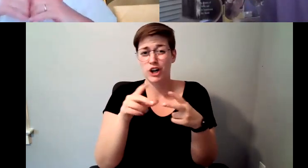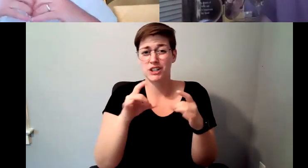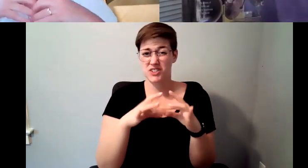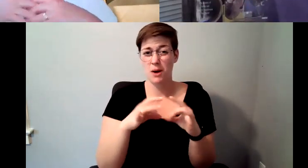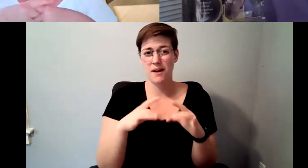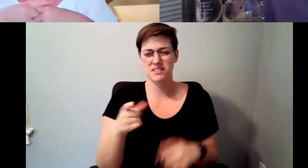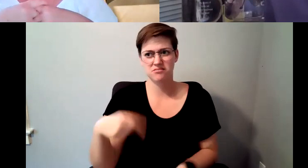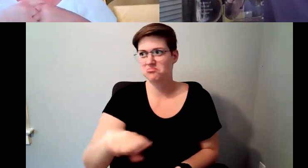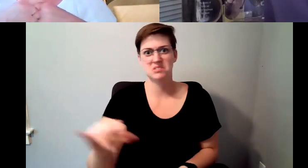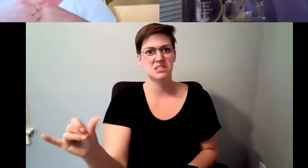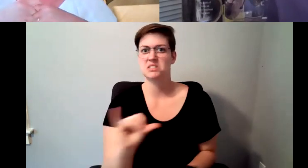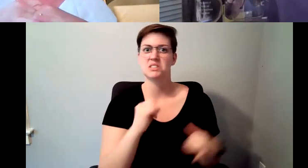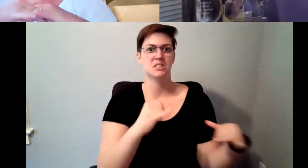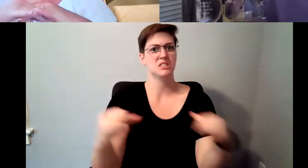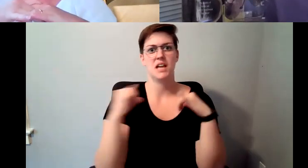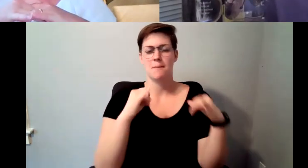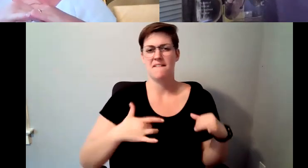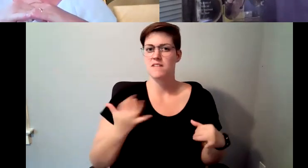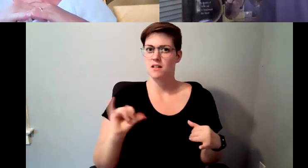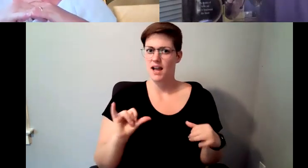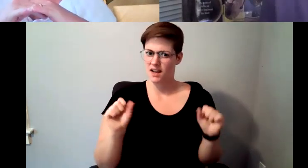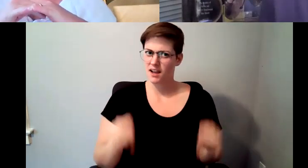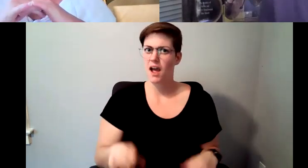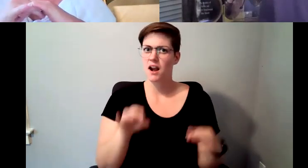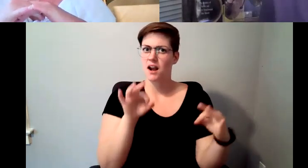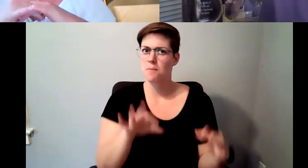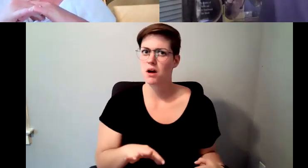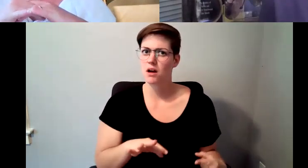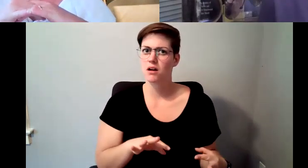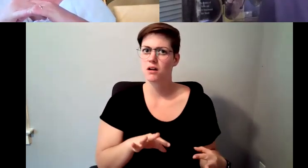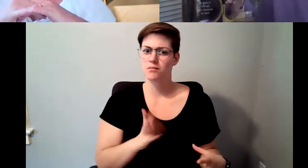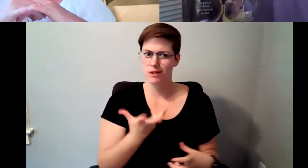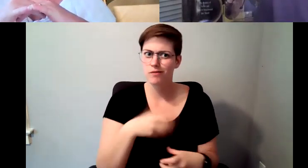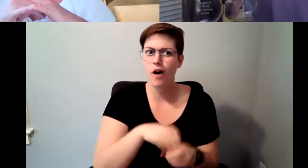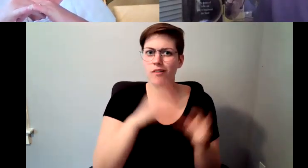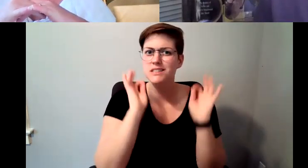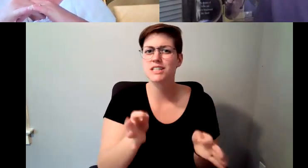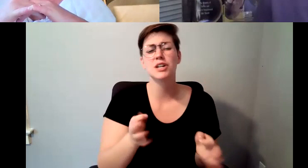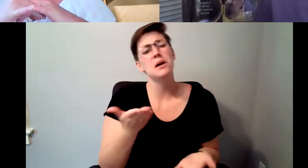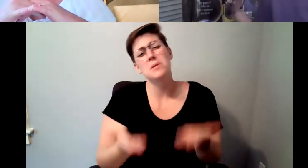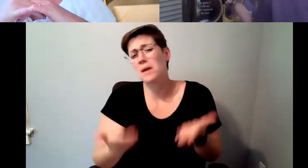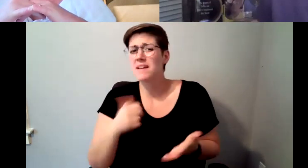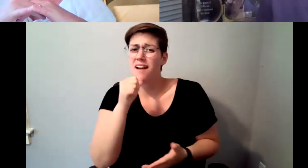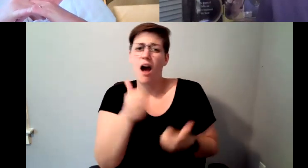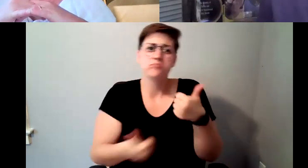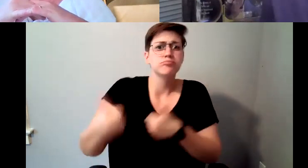D. Major Cohen: it's one of the wonderful things about the company, you may not be in a position as an executive, but you have an opportunity to say what you think.